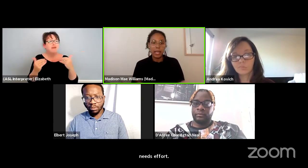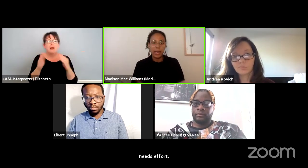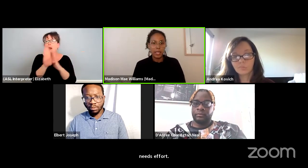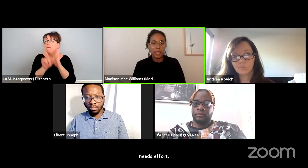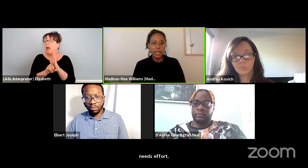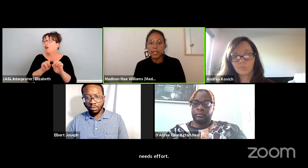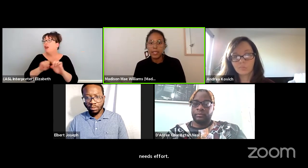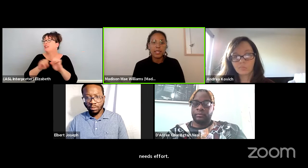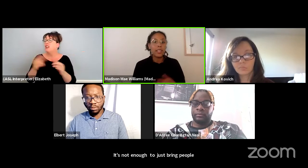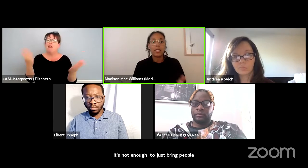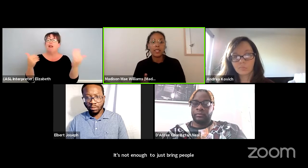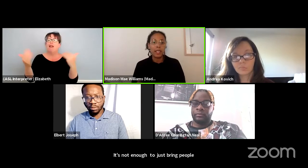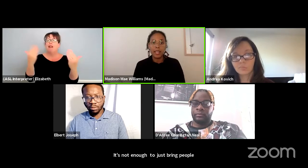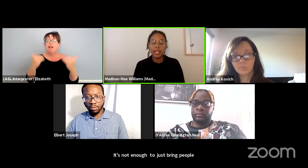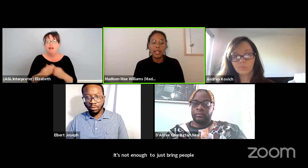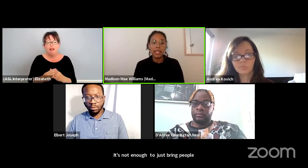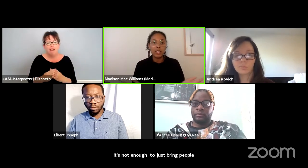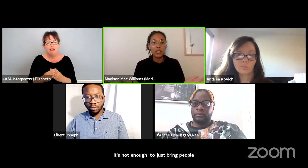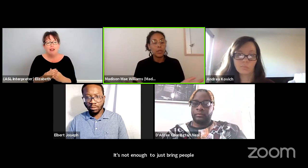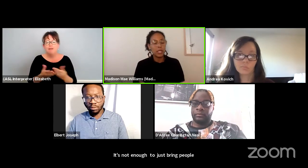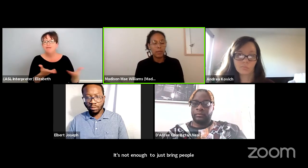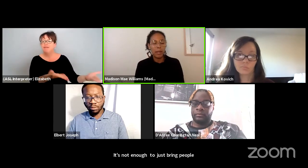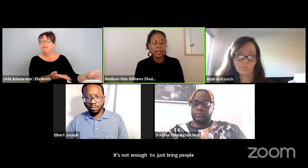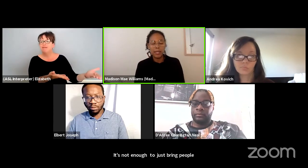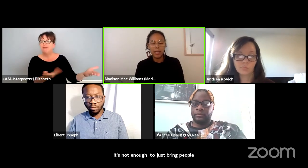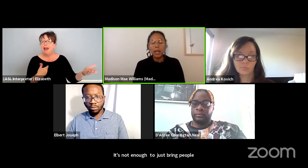experiences and intersecting identities into a space.